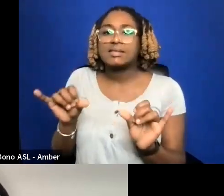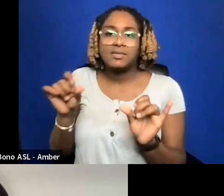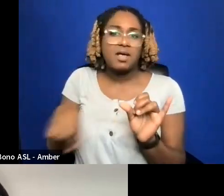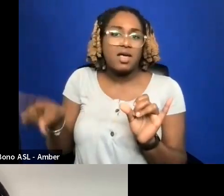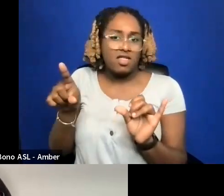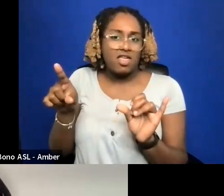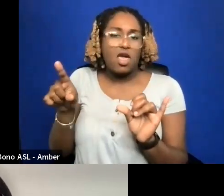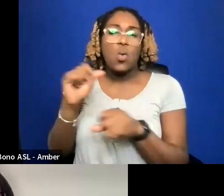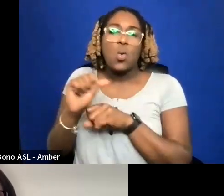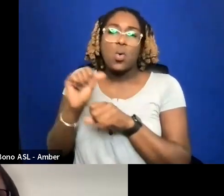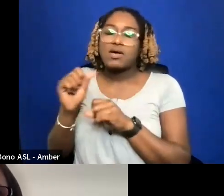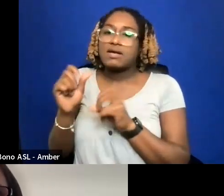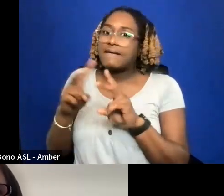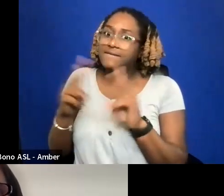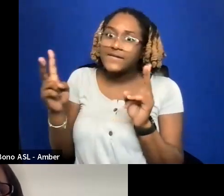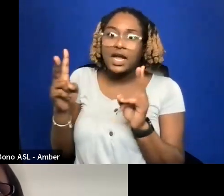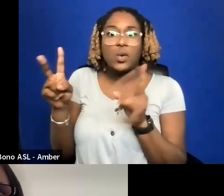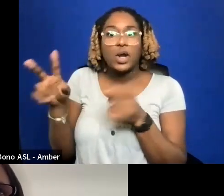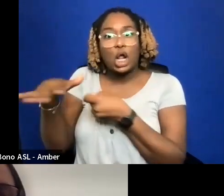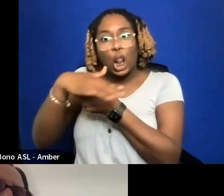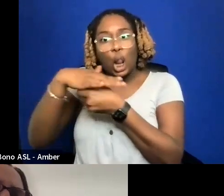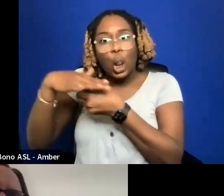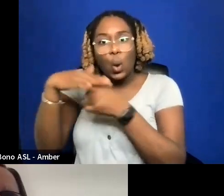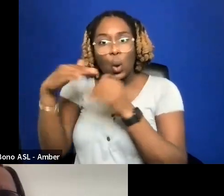A HYPER LOCAL LEVEL FOR THE MOST PART.